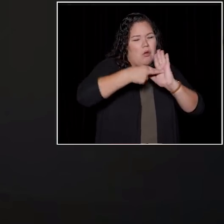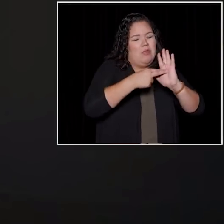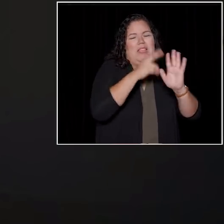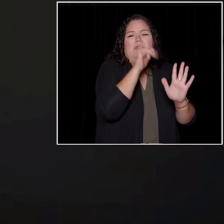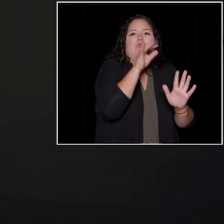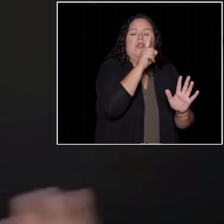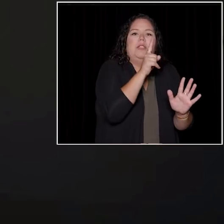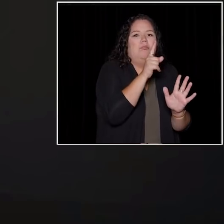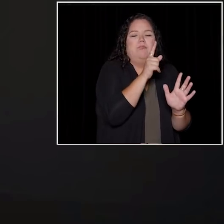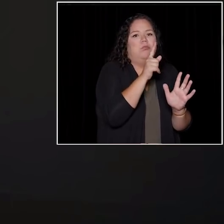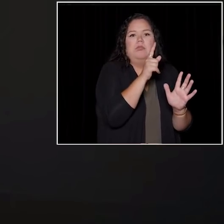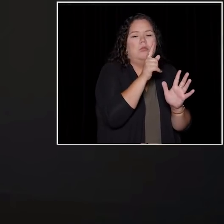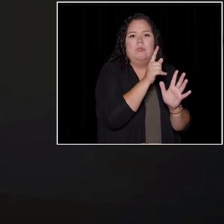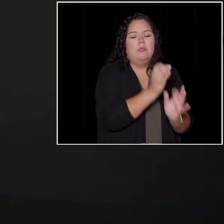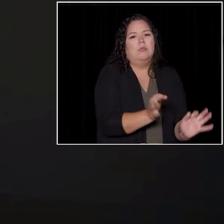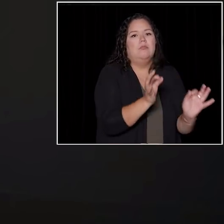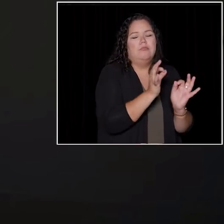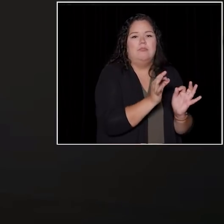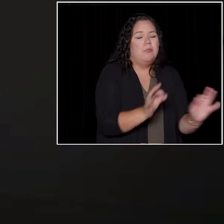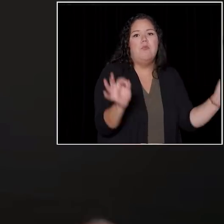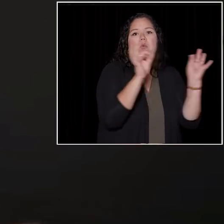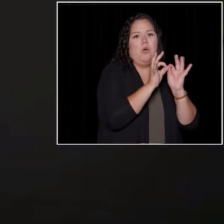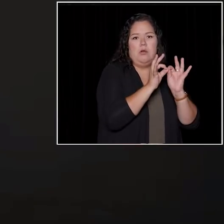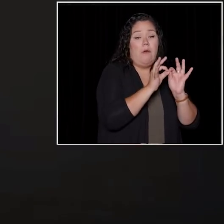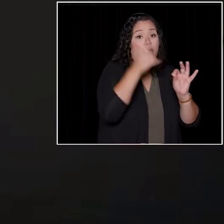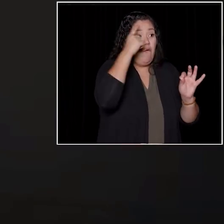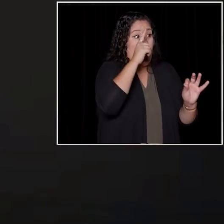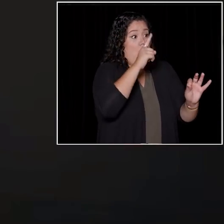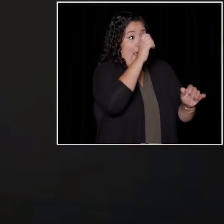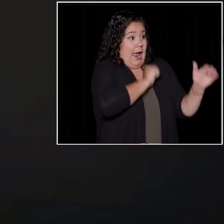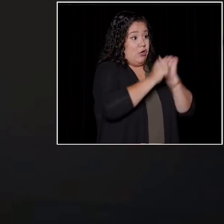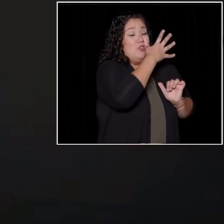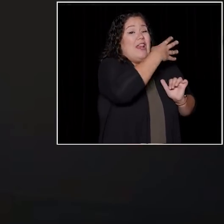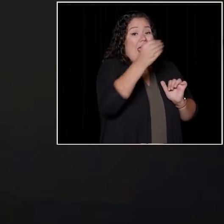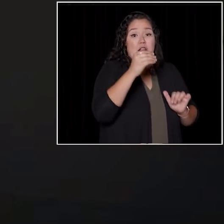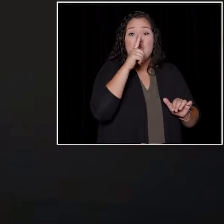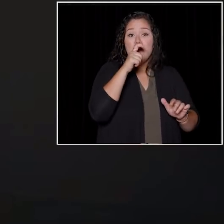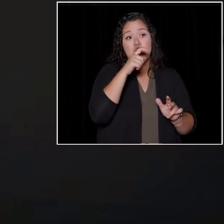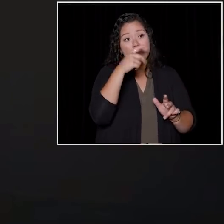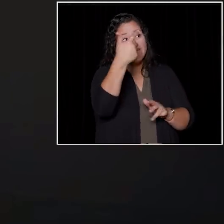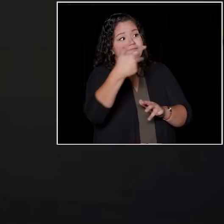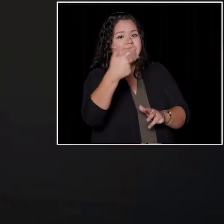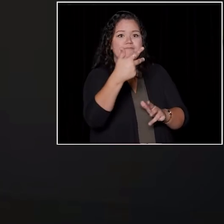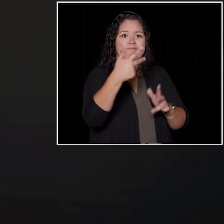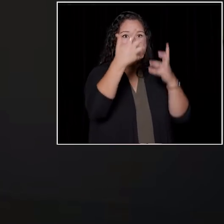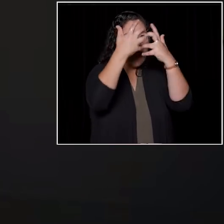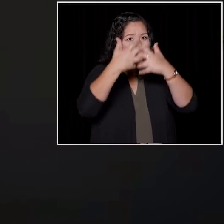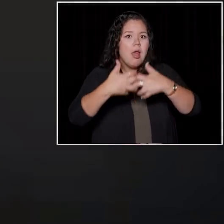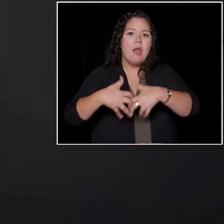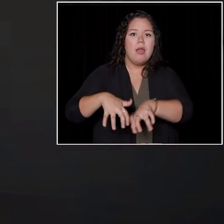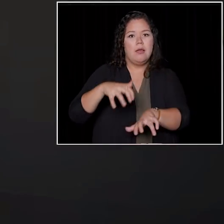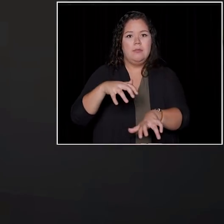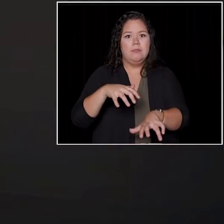It's important to be represented onscreen, but also who's working behind the camera and who's actually telling the story.